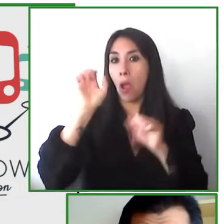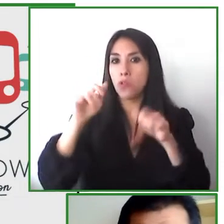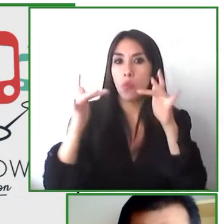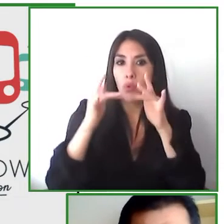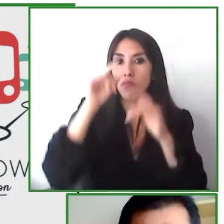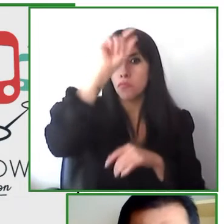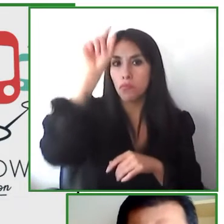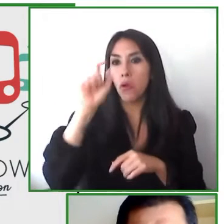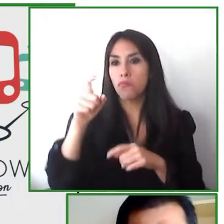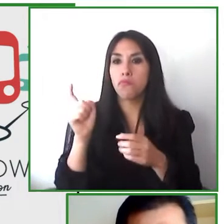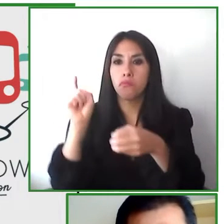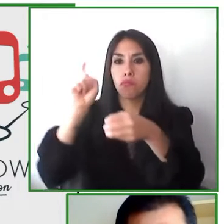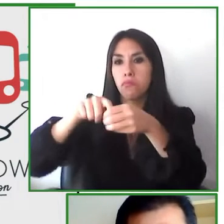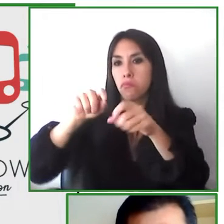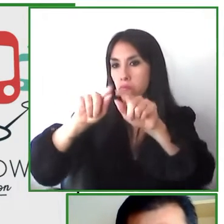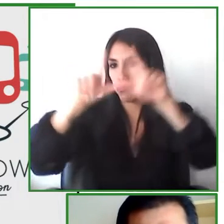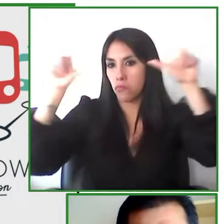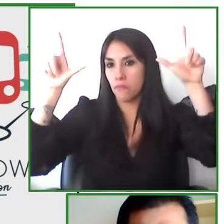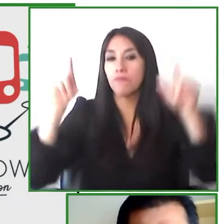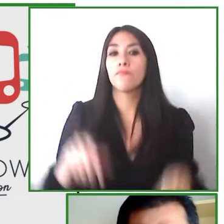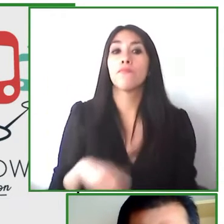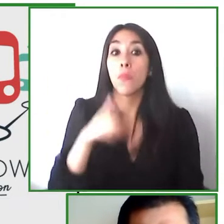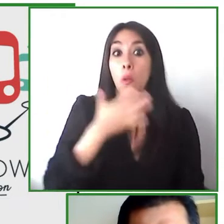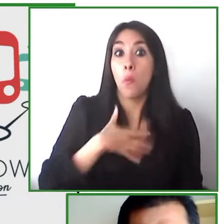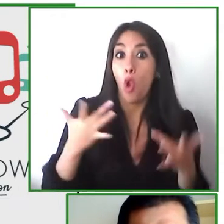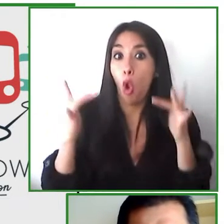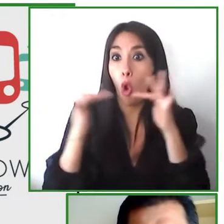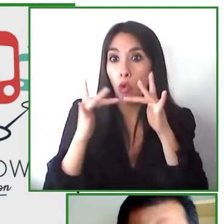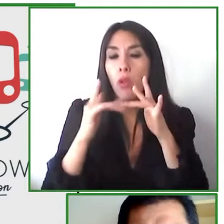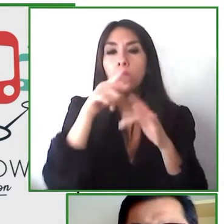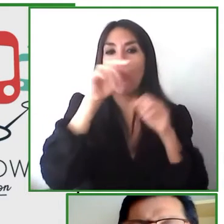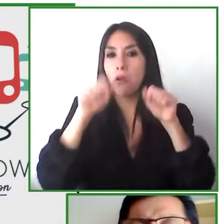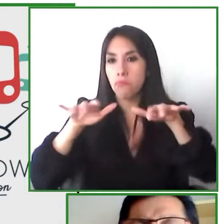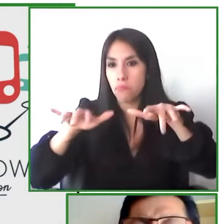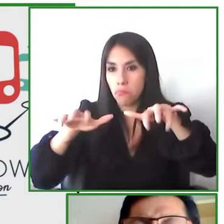interviews with them and if you have any questions you can get